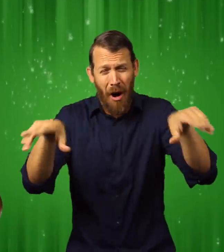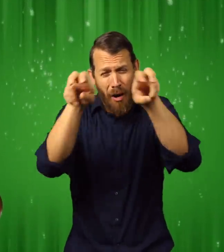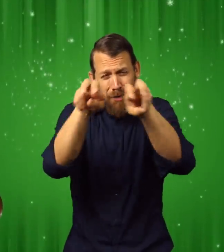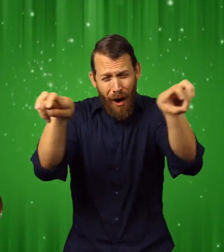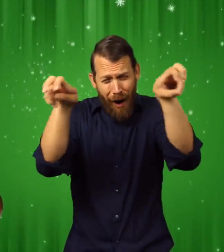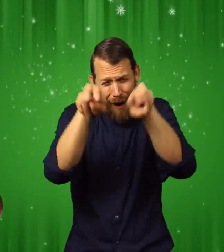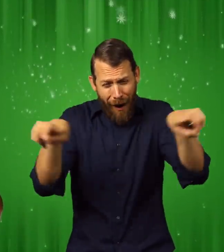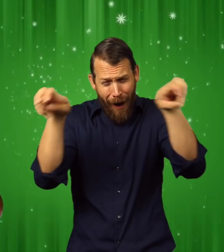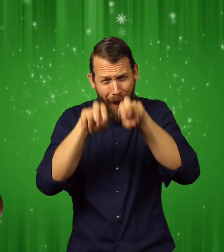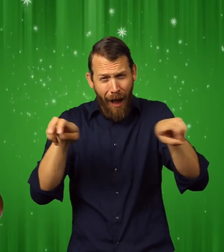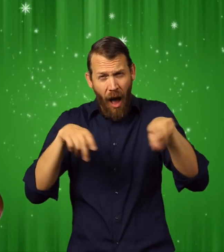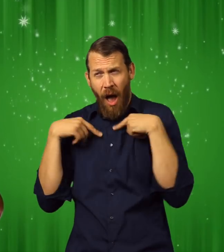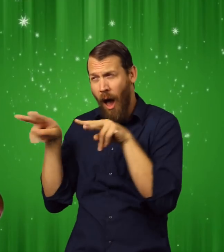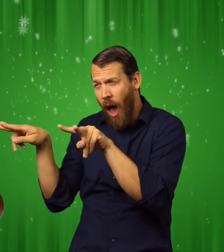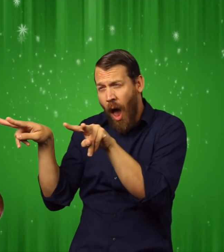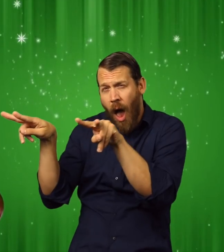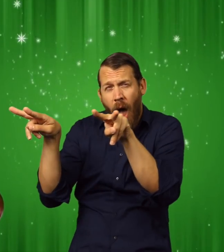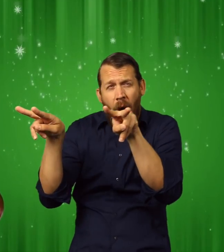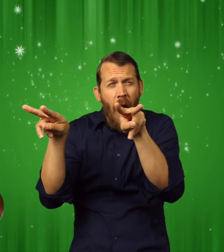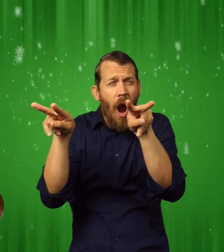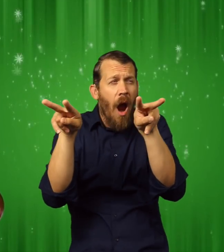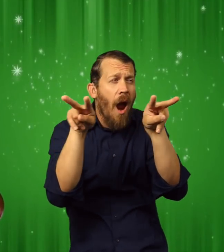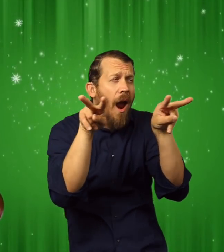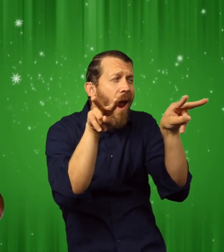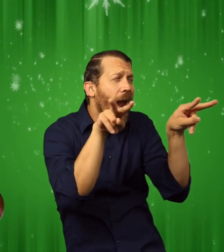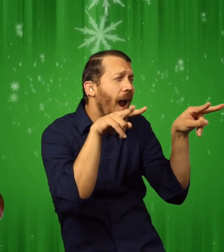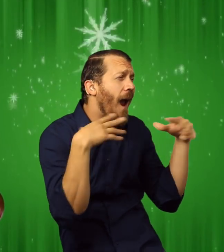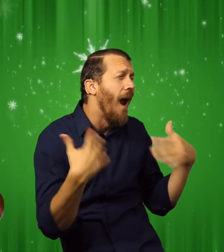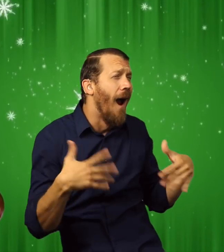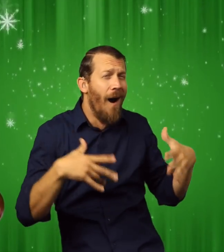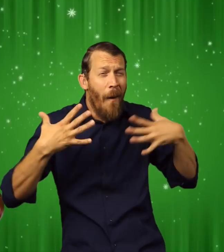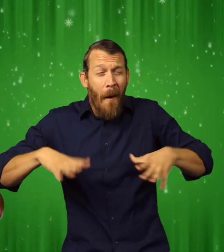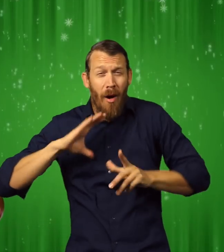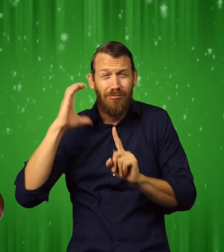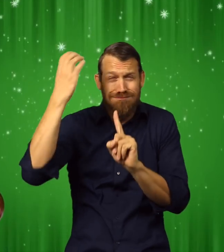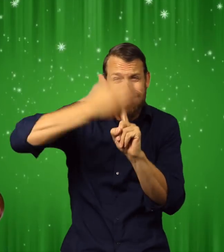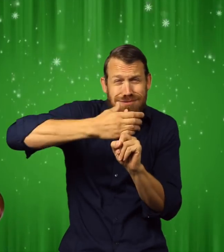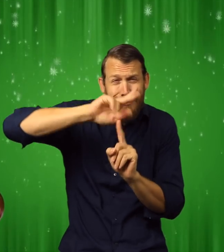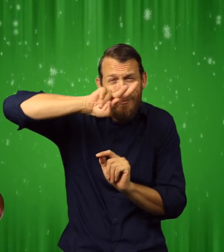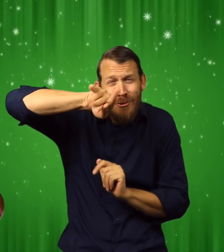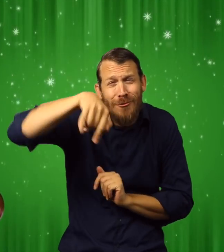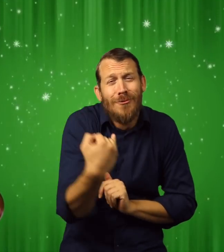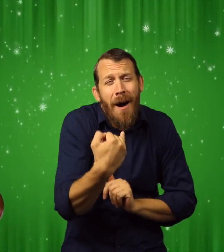The train was filled with other children all in their pajamas and nightgowns.